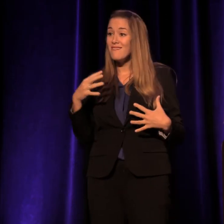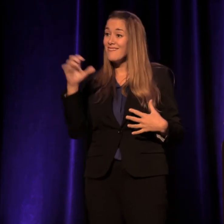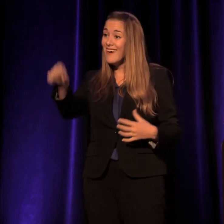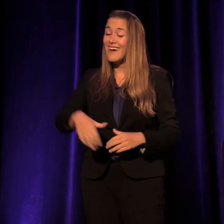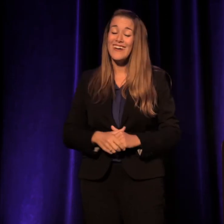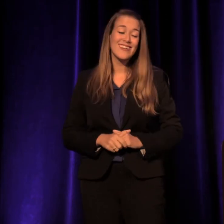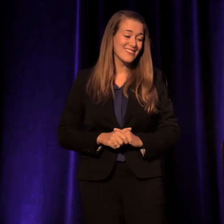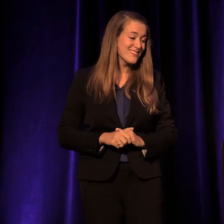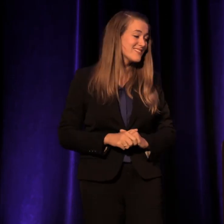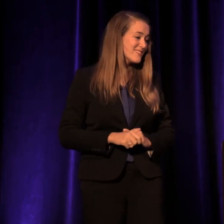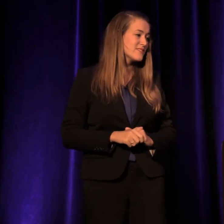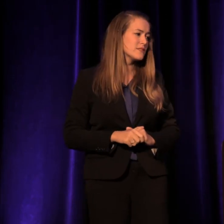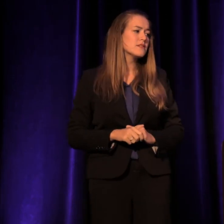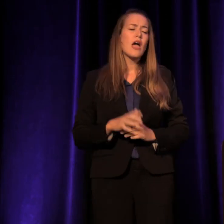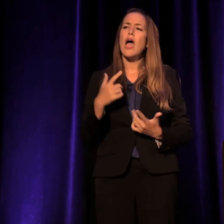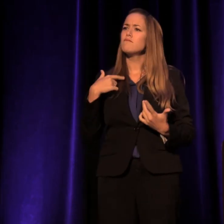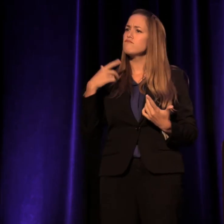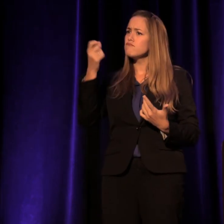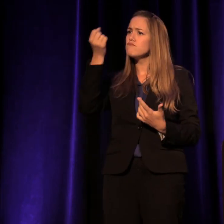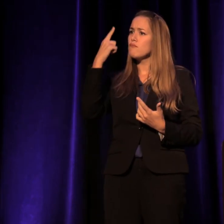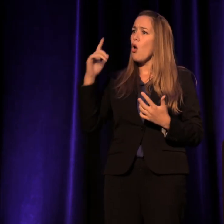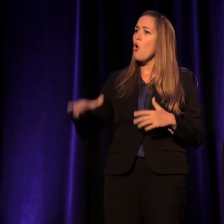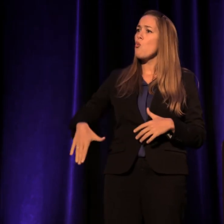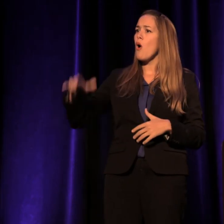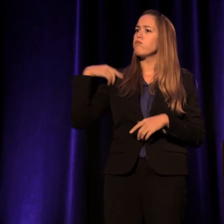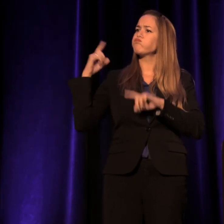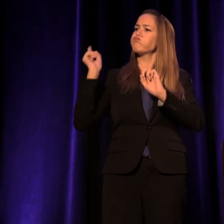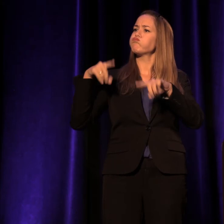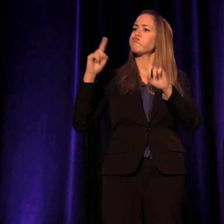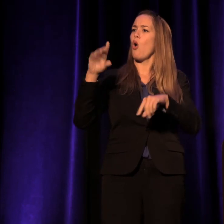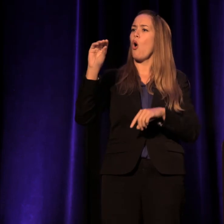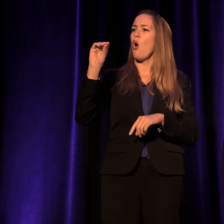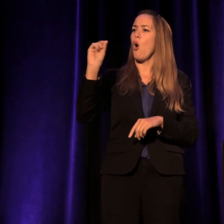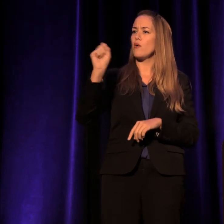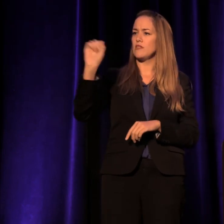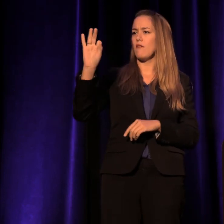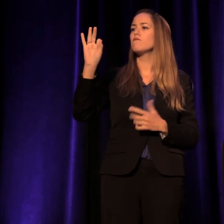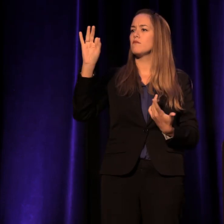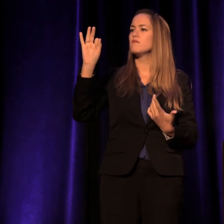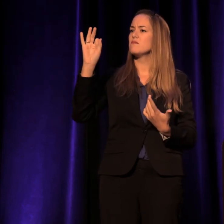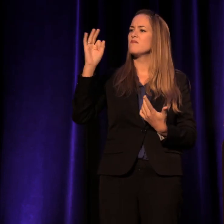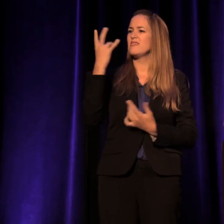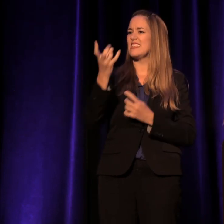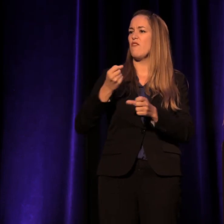And I did grow up going to the Oregon Shakespeare Festival for about seven years in a row,